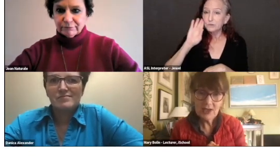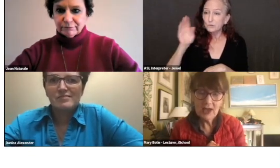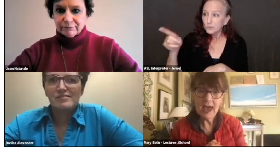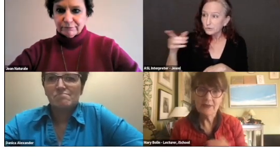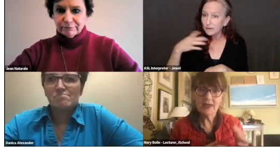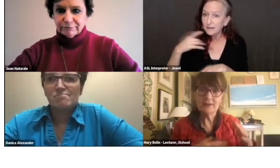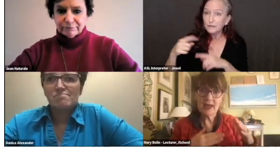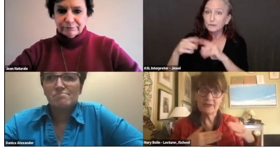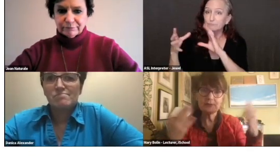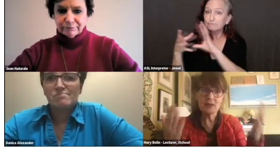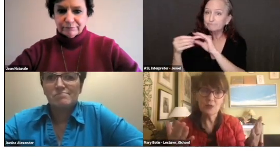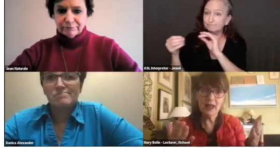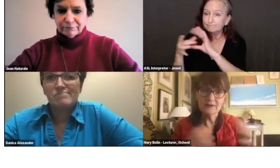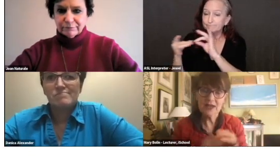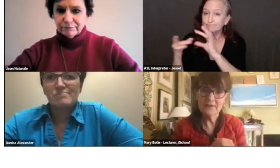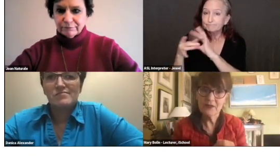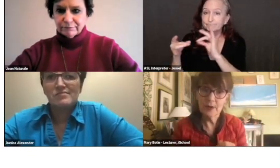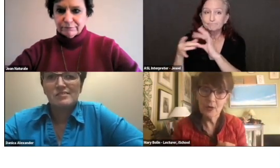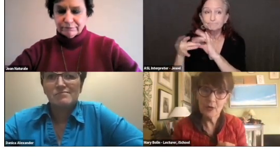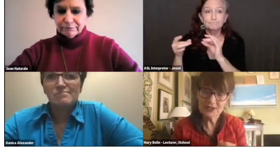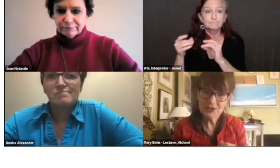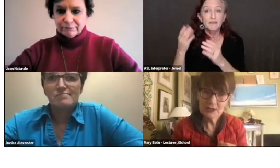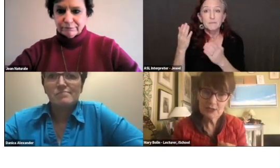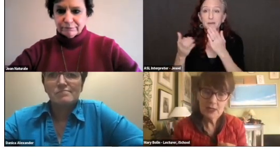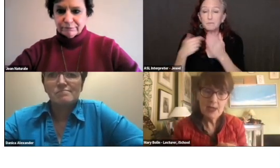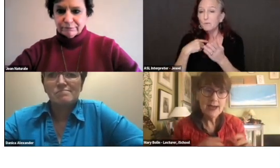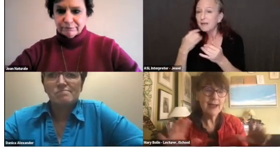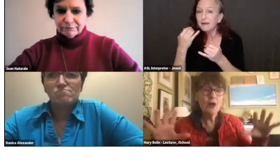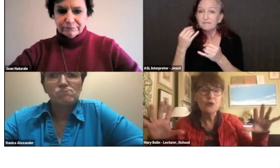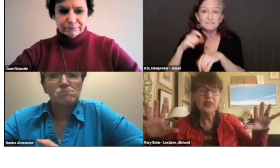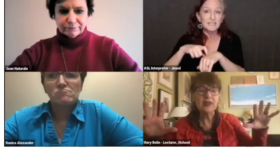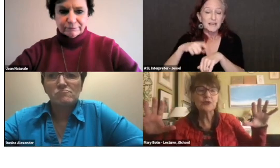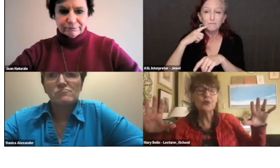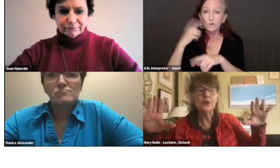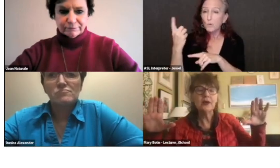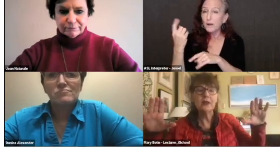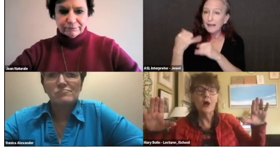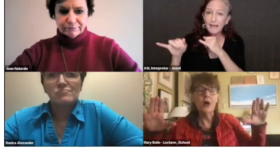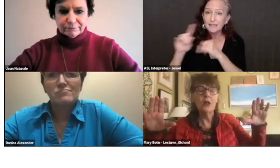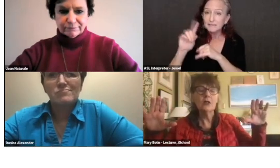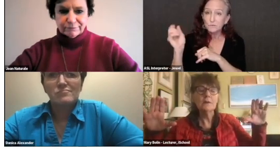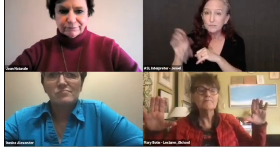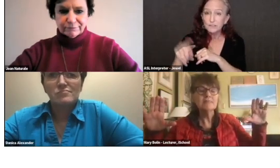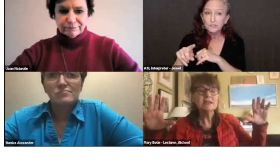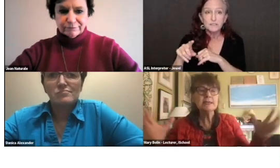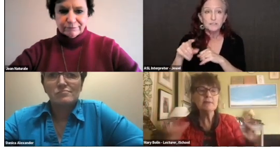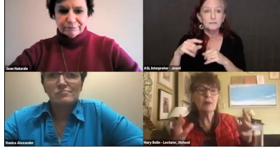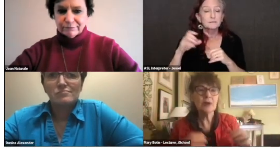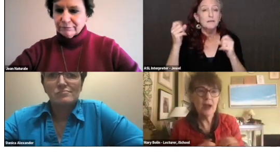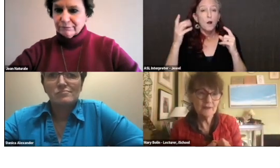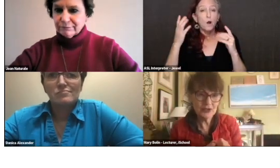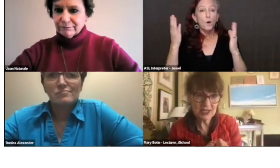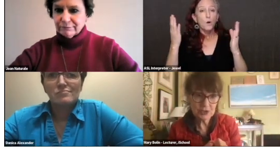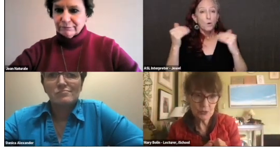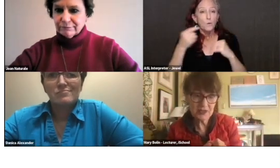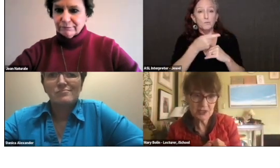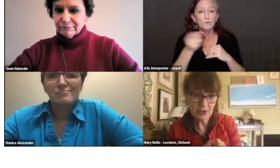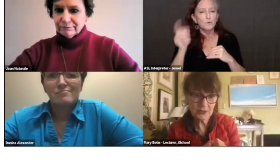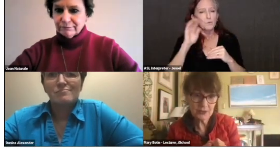and then maybe we'll have time for one more question? I hope that you will all keep up a conversation with each other